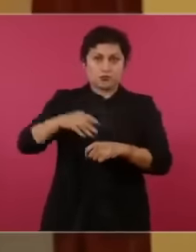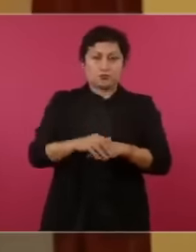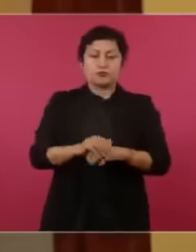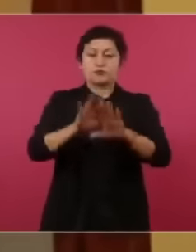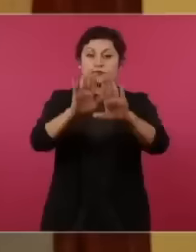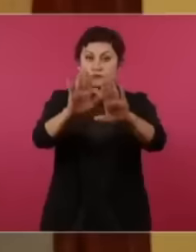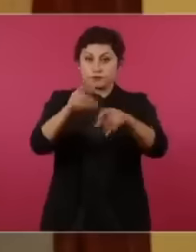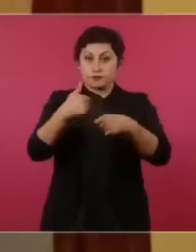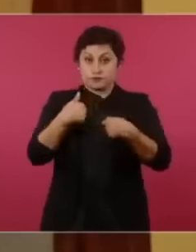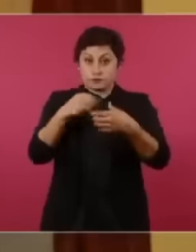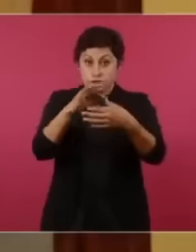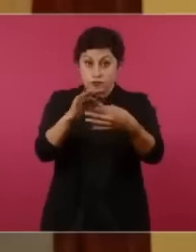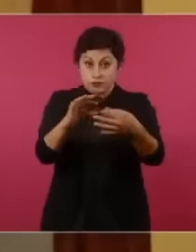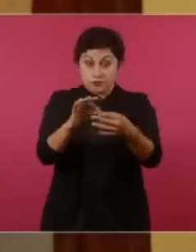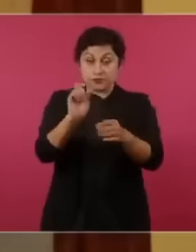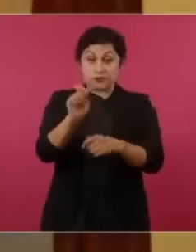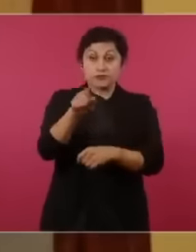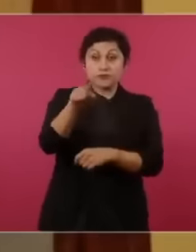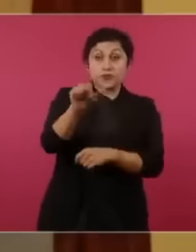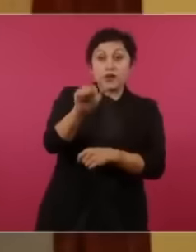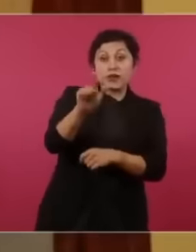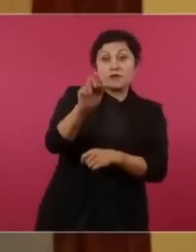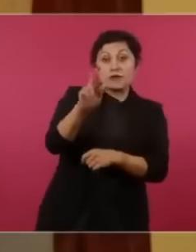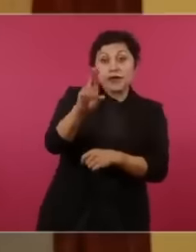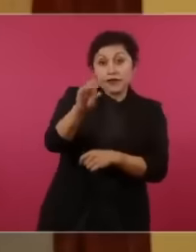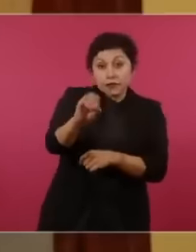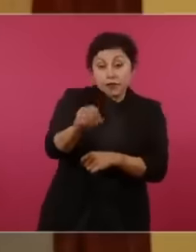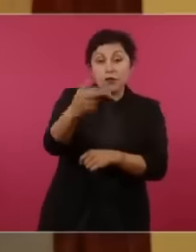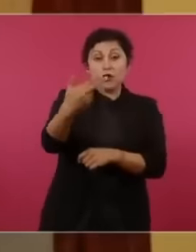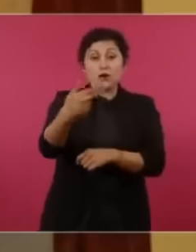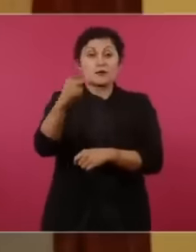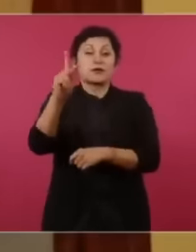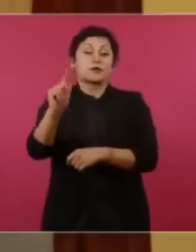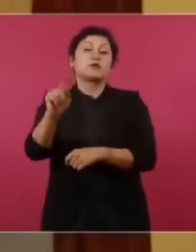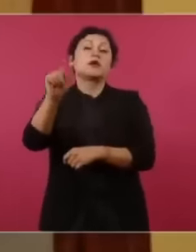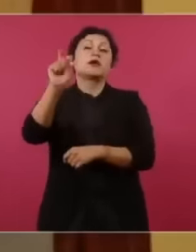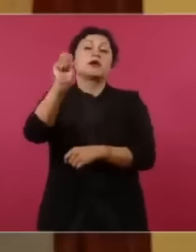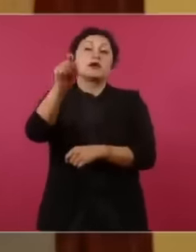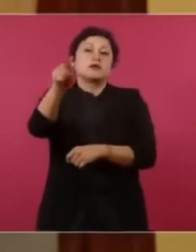to say that Alfredo jel He is a very good person and is the best promoter of baseball